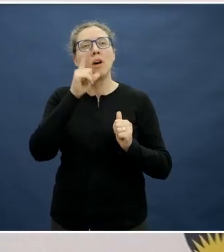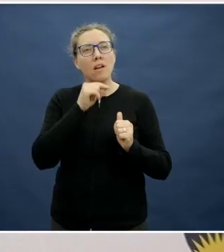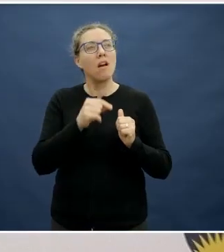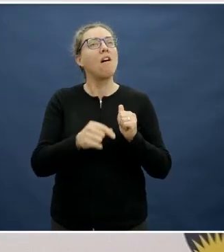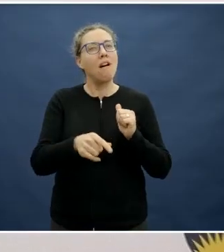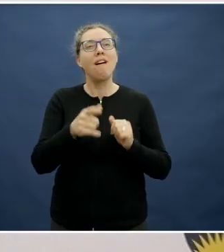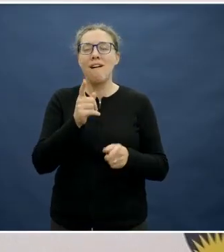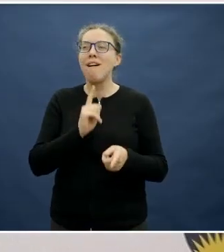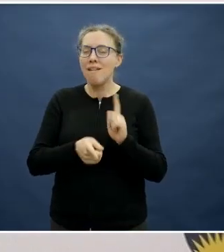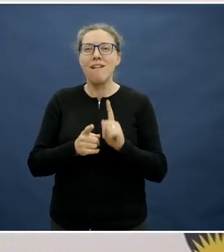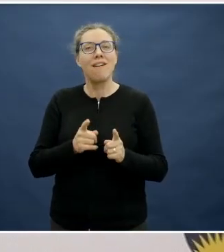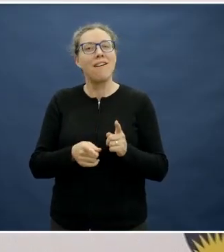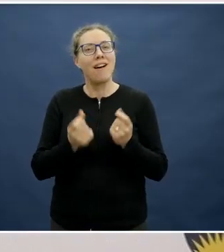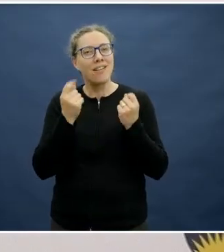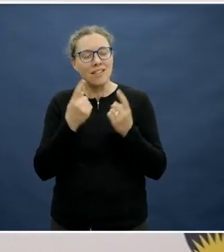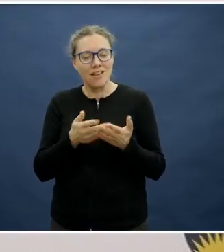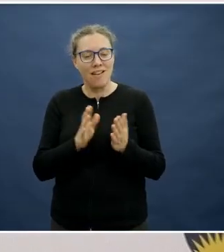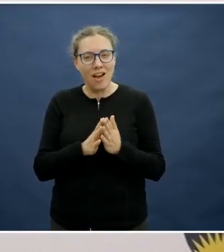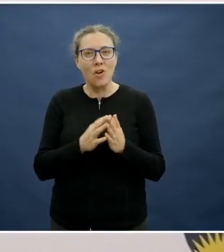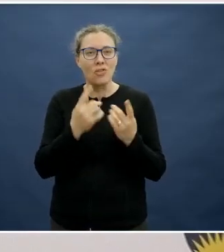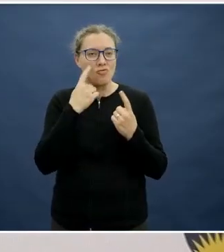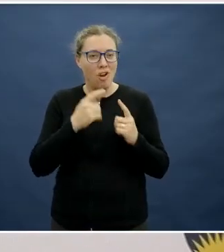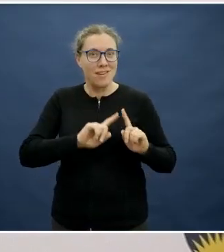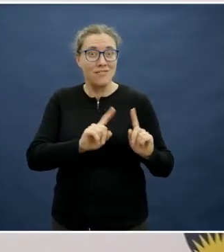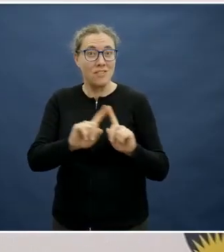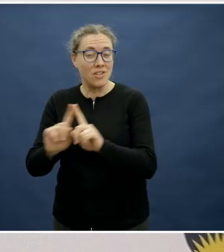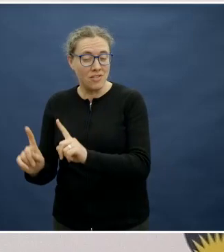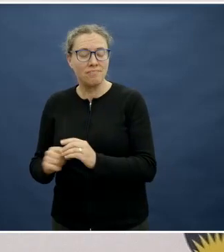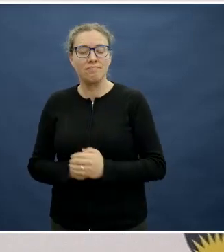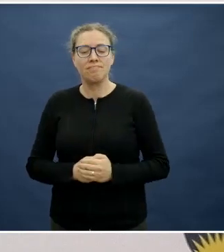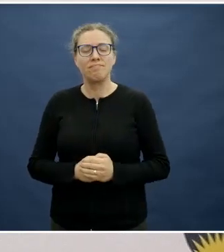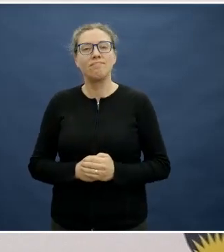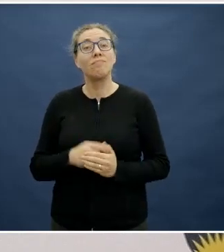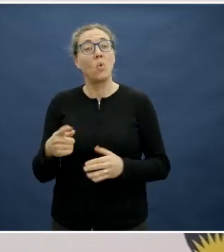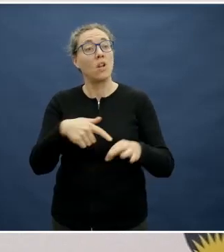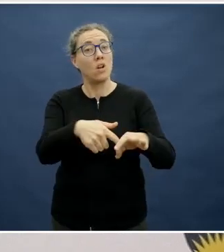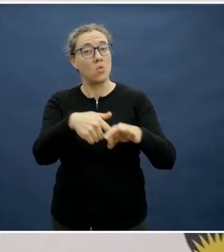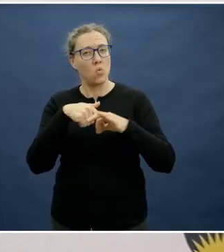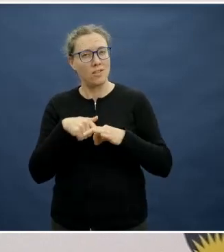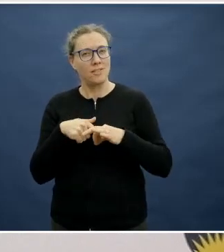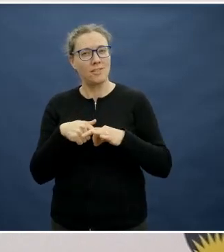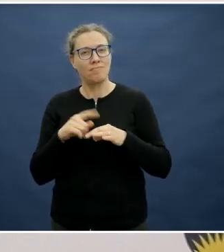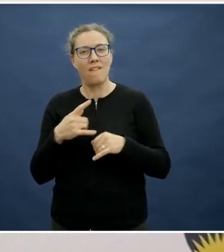We've got a question here from Jess, who says: what approach do you suggest for parents of fussy eaters? Now, isn't that a classic?